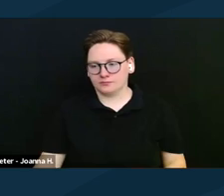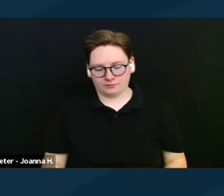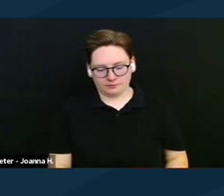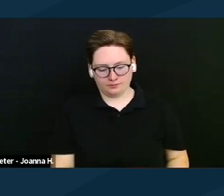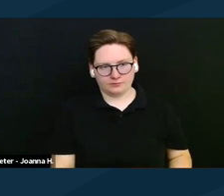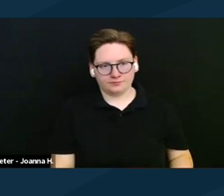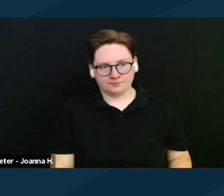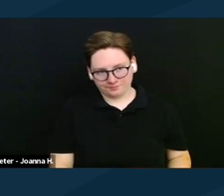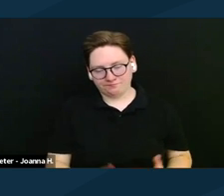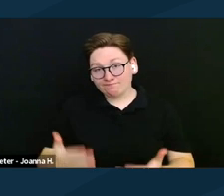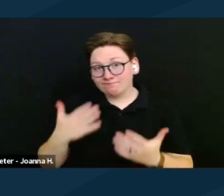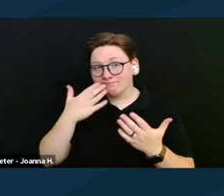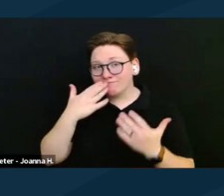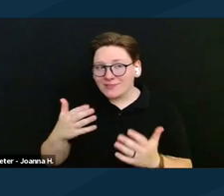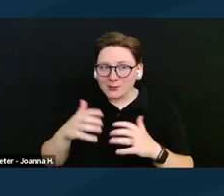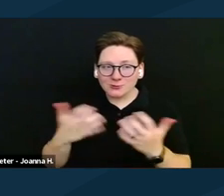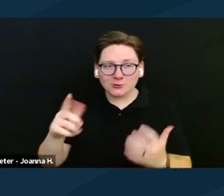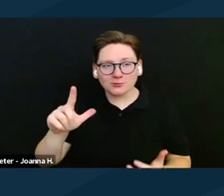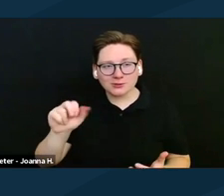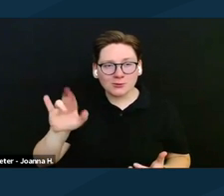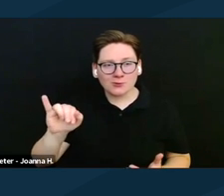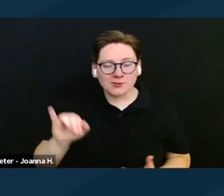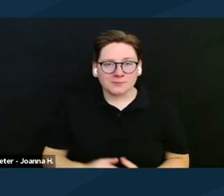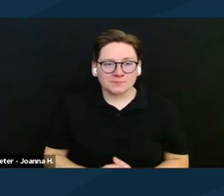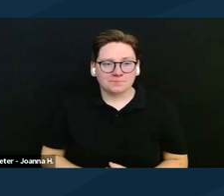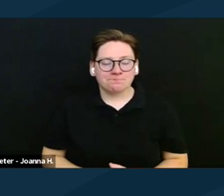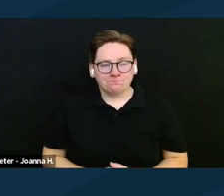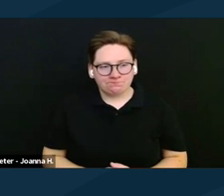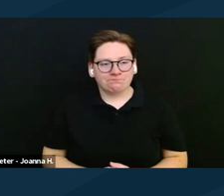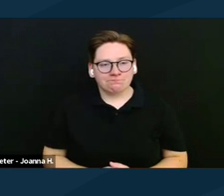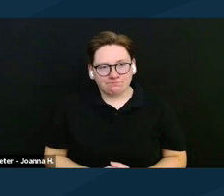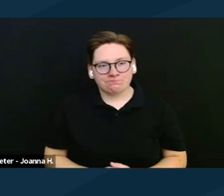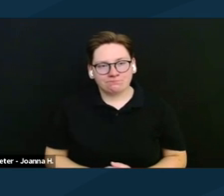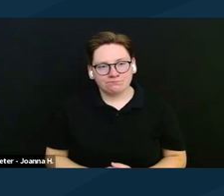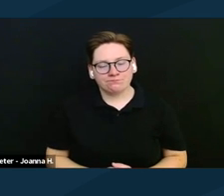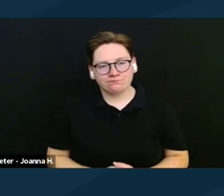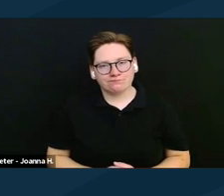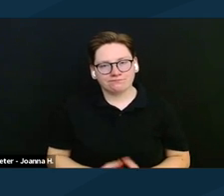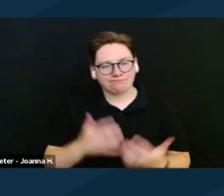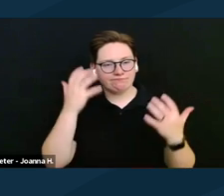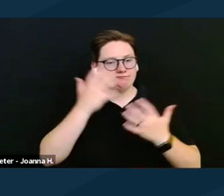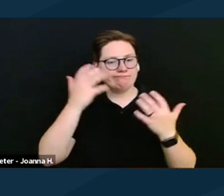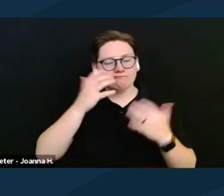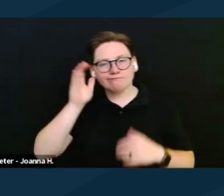Thank you so much, Lori. It's been amazing to hear from so many people